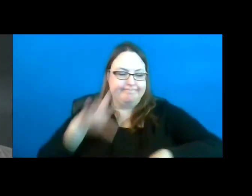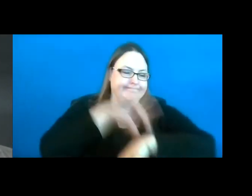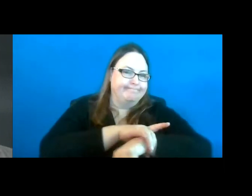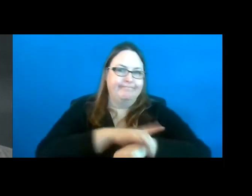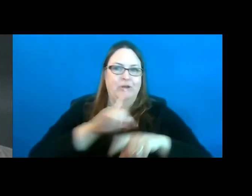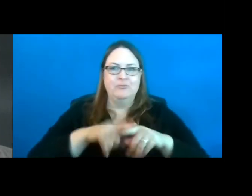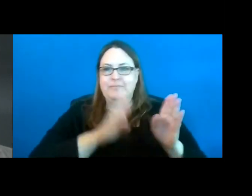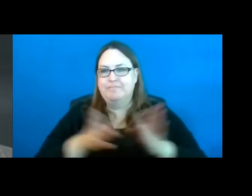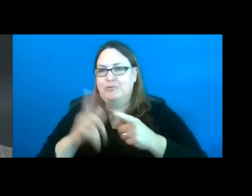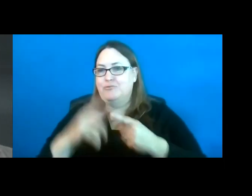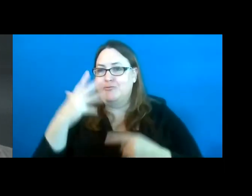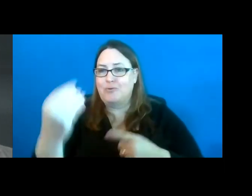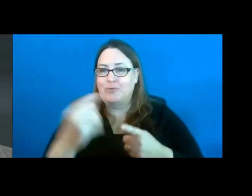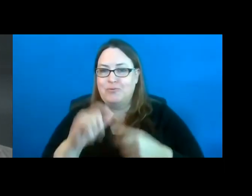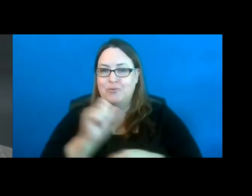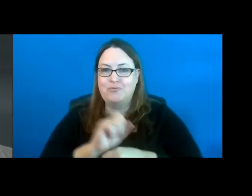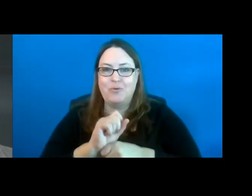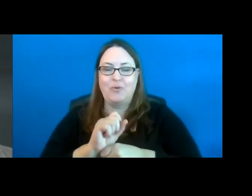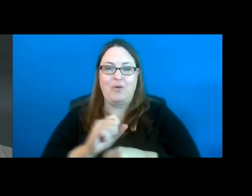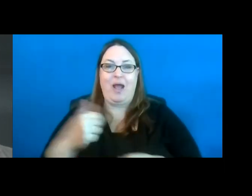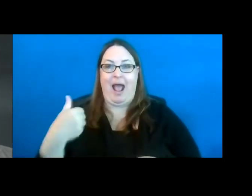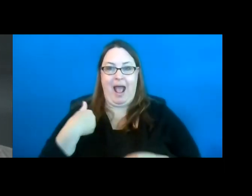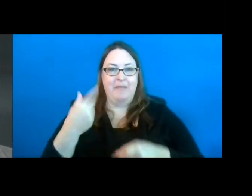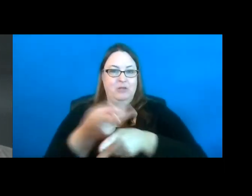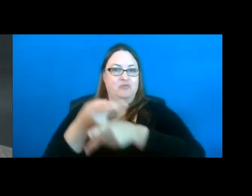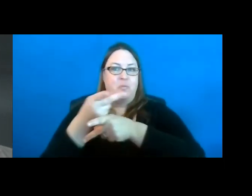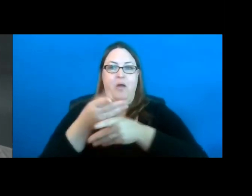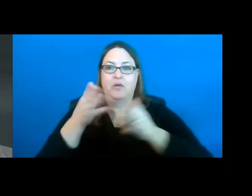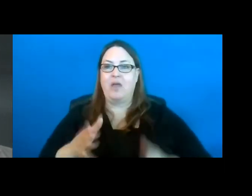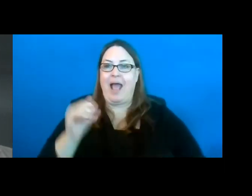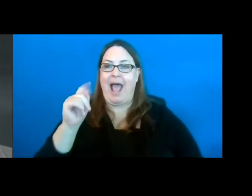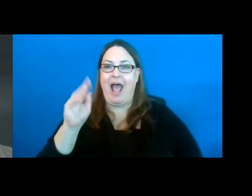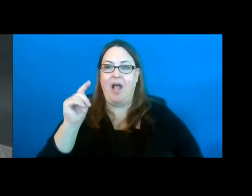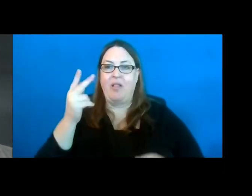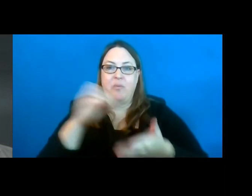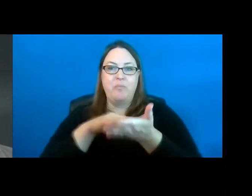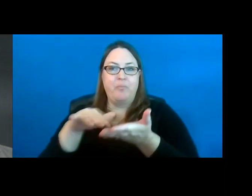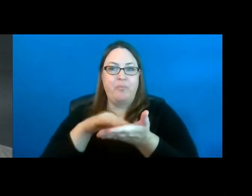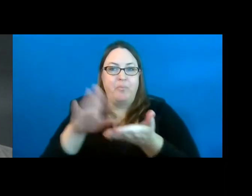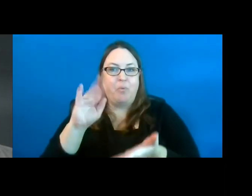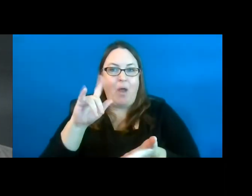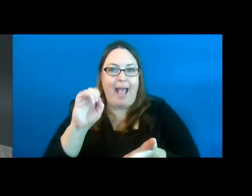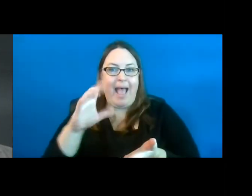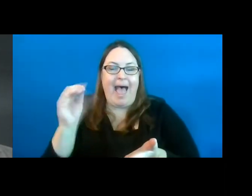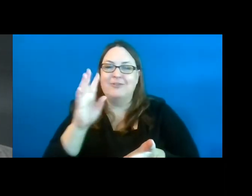to work. I’m a supervisor at the Braille and Talking Book Library and we are part of the Department